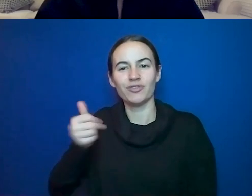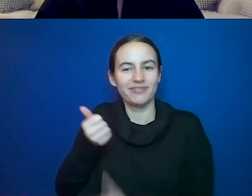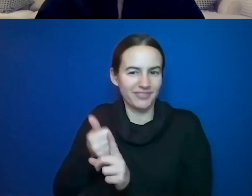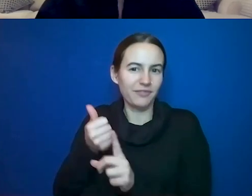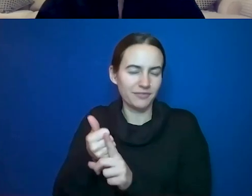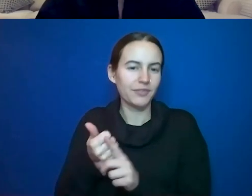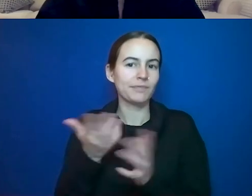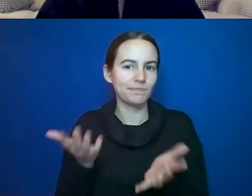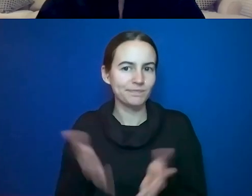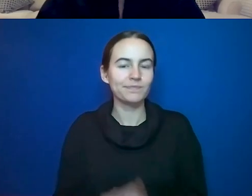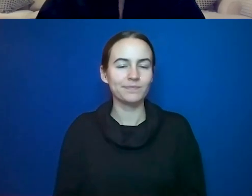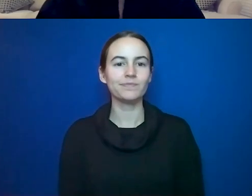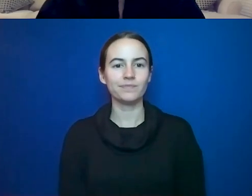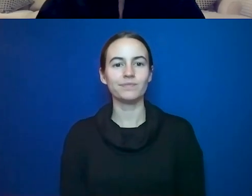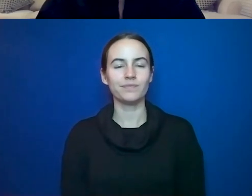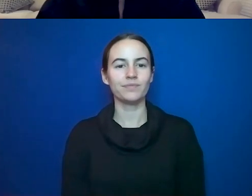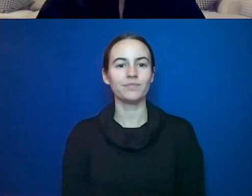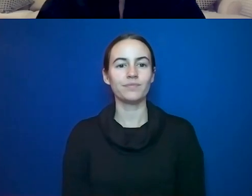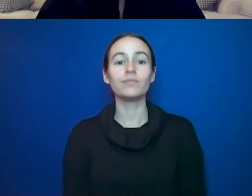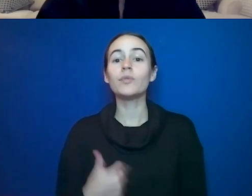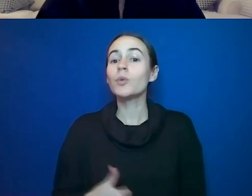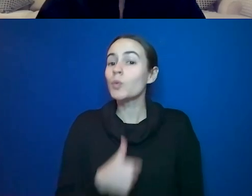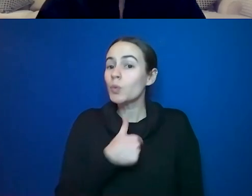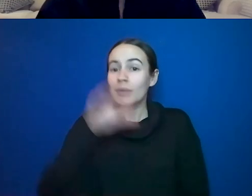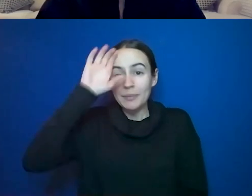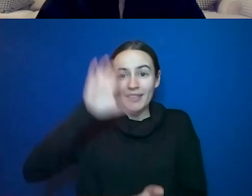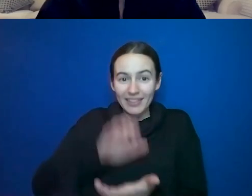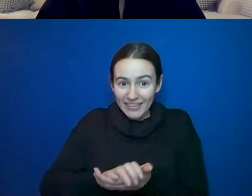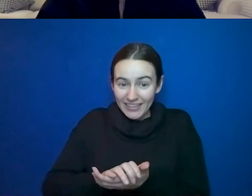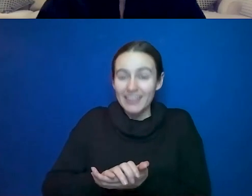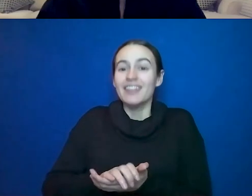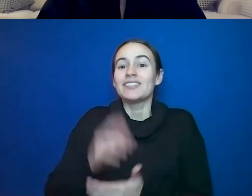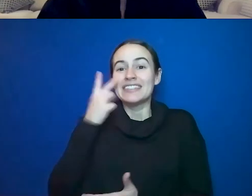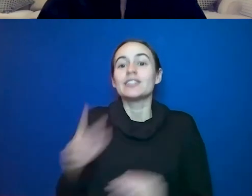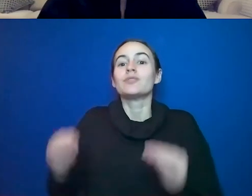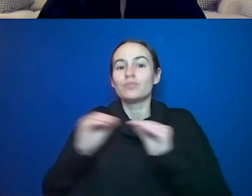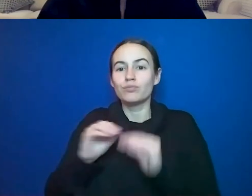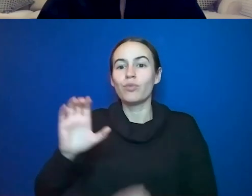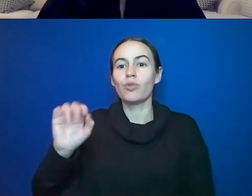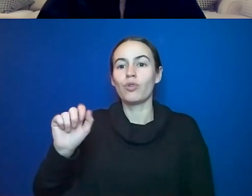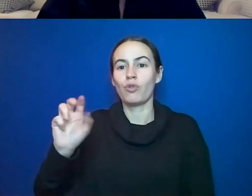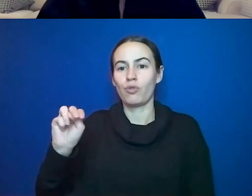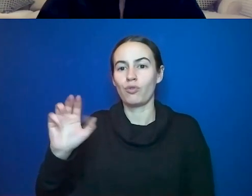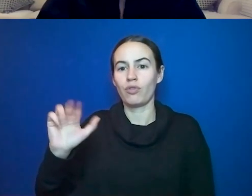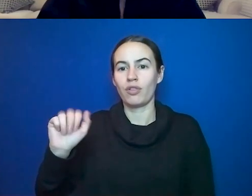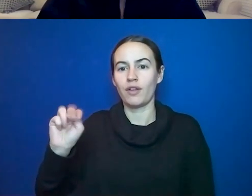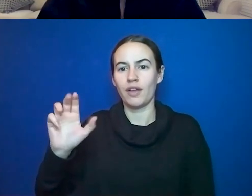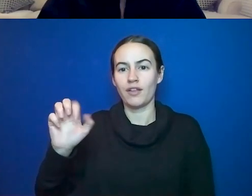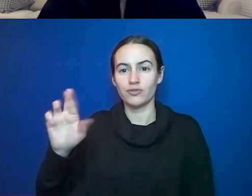that colon cancer is on the rise because a lot of it has to do with the diet we are eating.